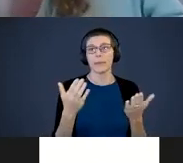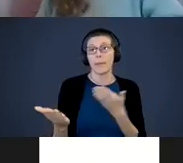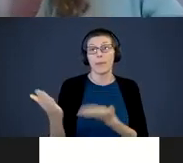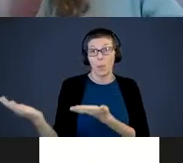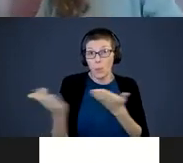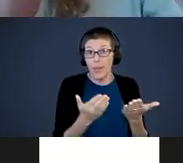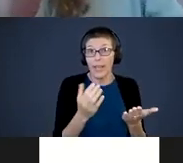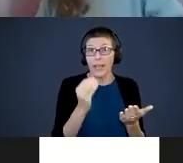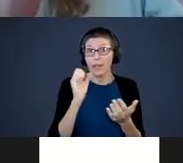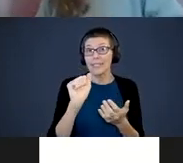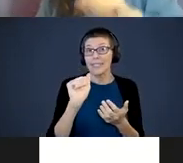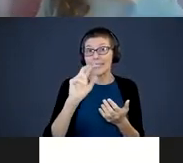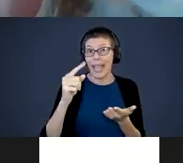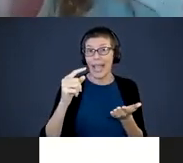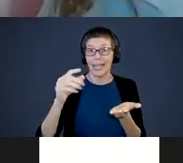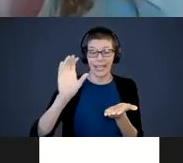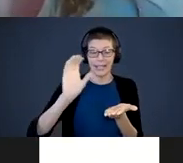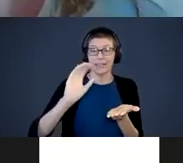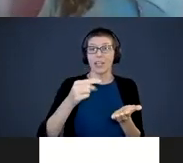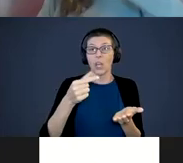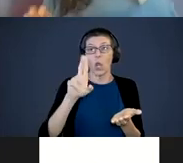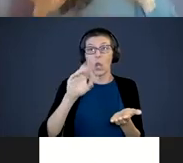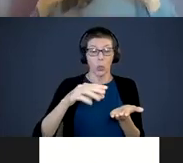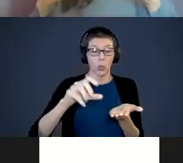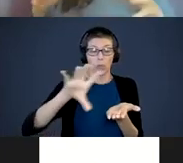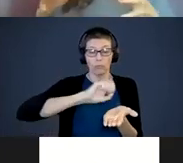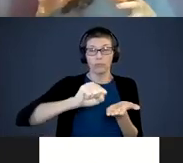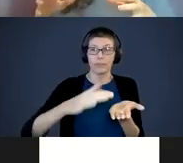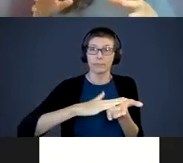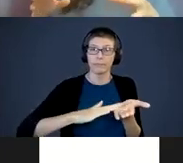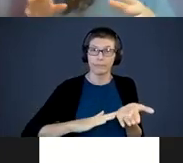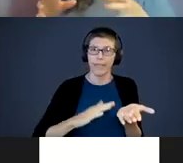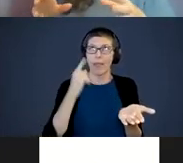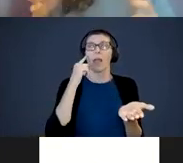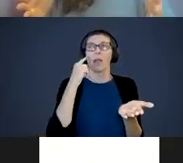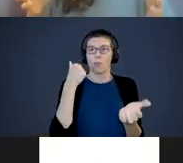to the piece of paper so the kids can feel them or remember them. That kind of building a book around